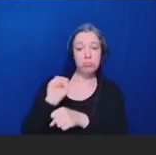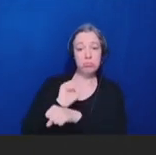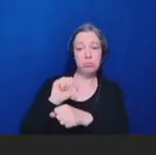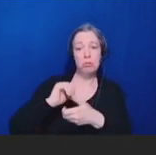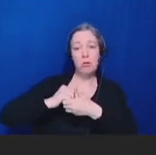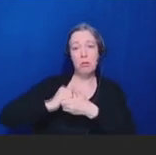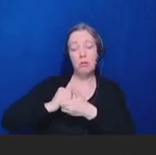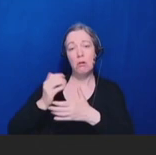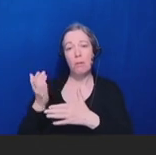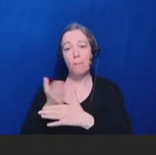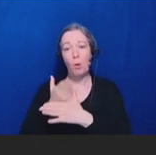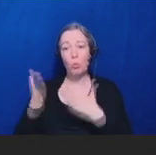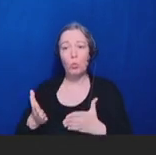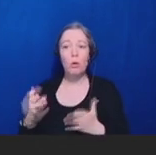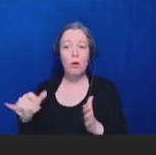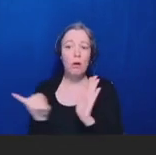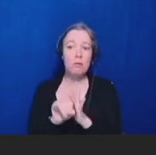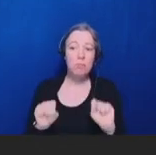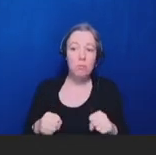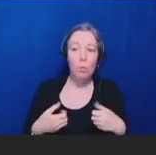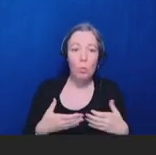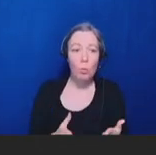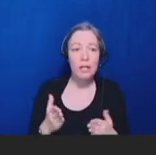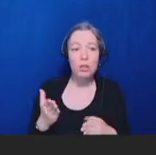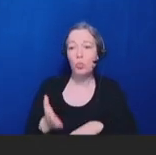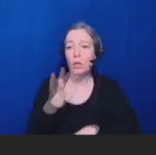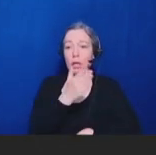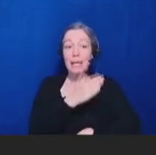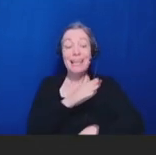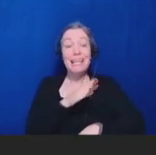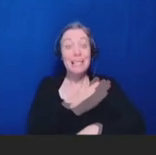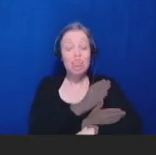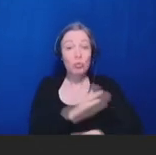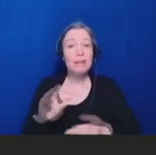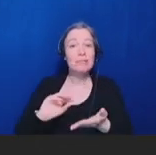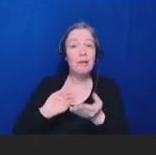enrollment and responses in the V-safe system.